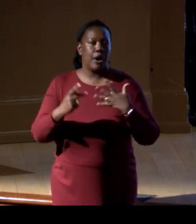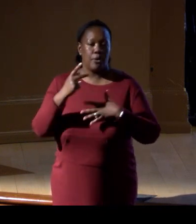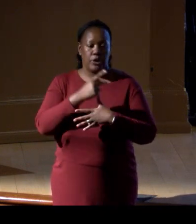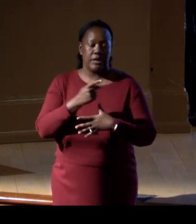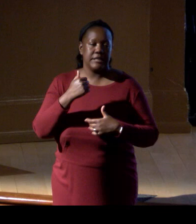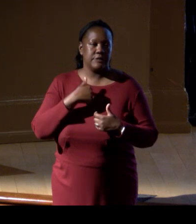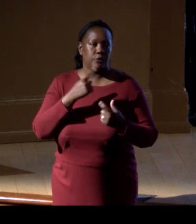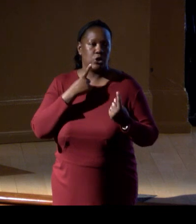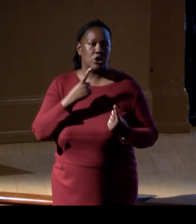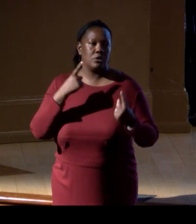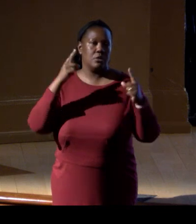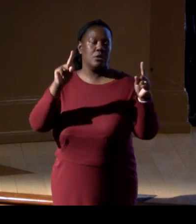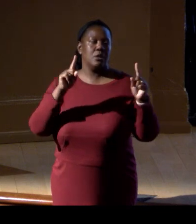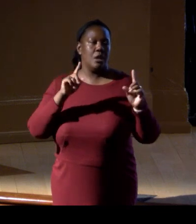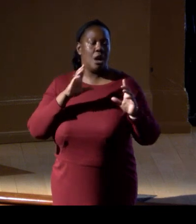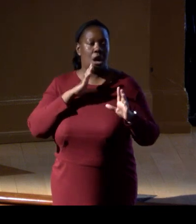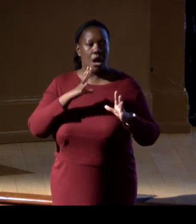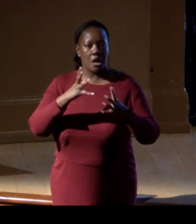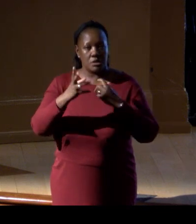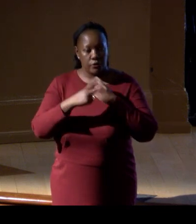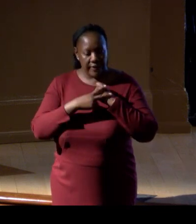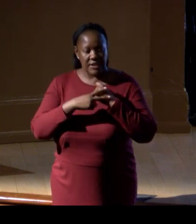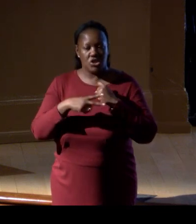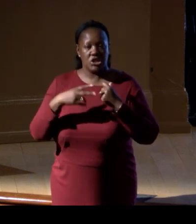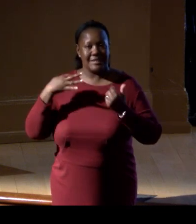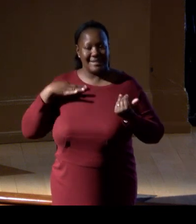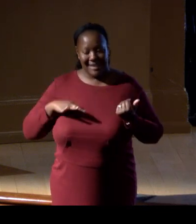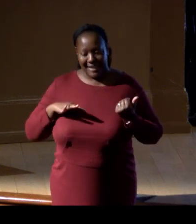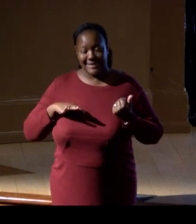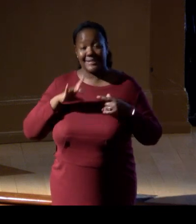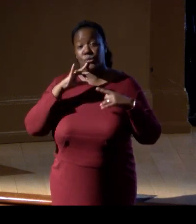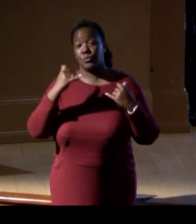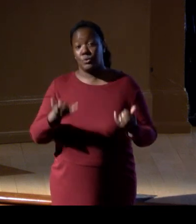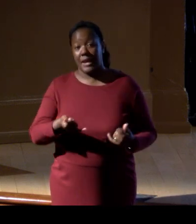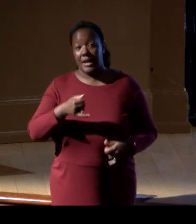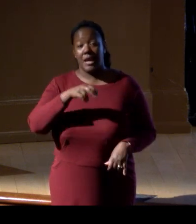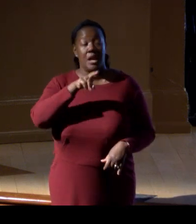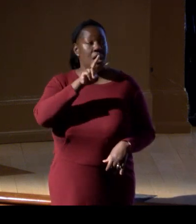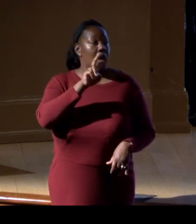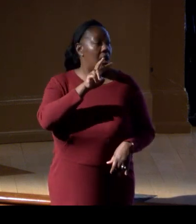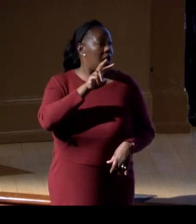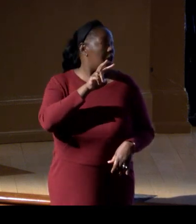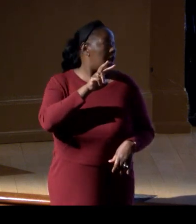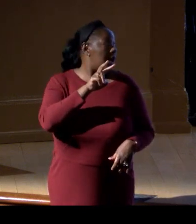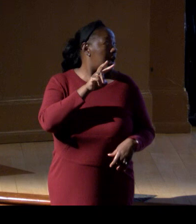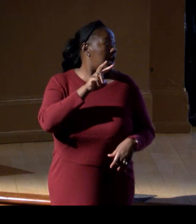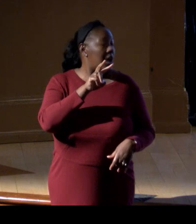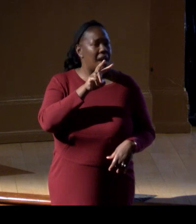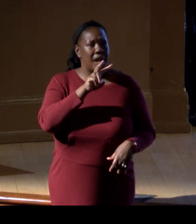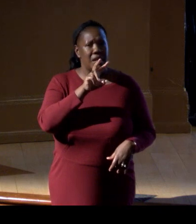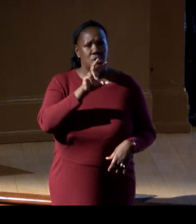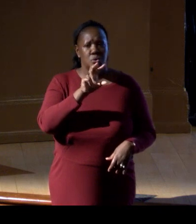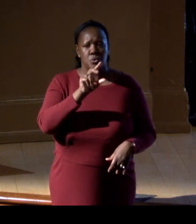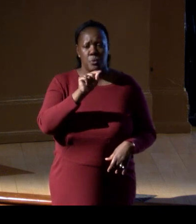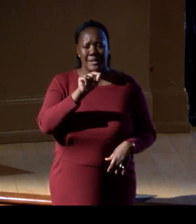the greatest conservation gains today and in 2050, using the most extreme climate change,